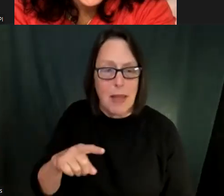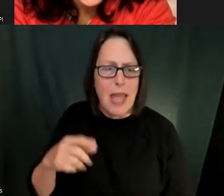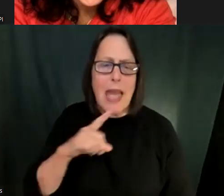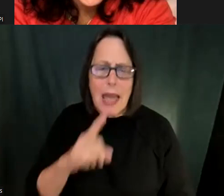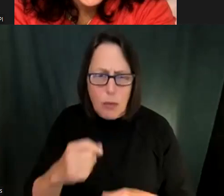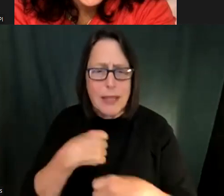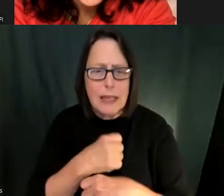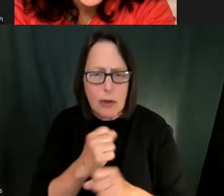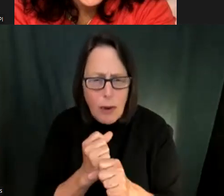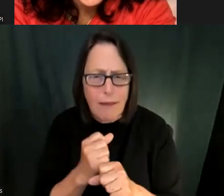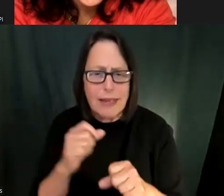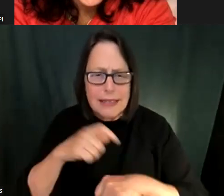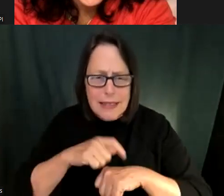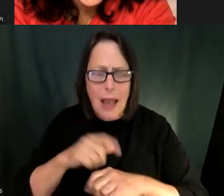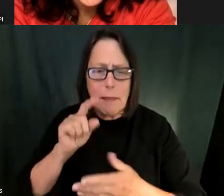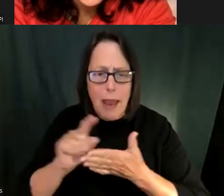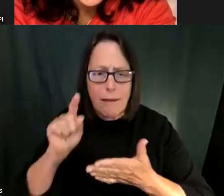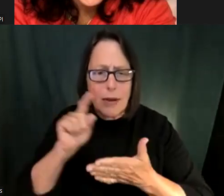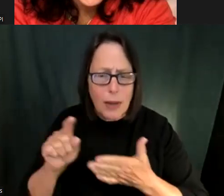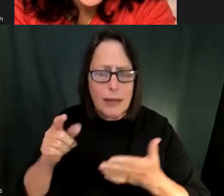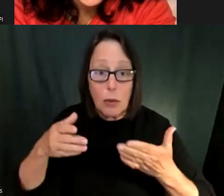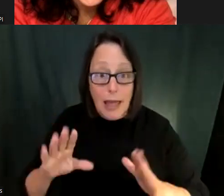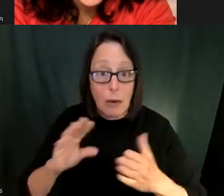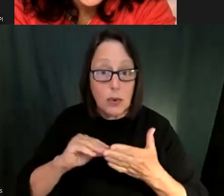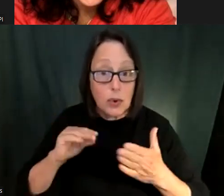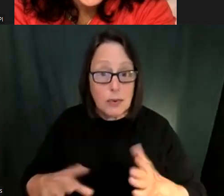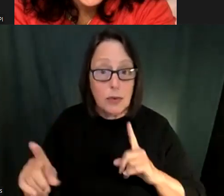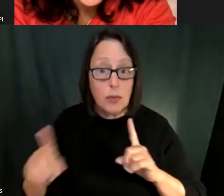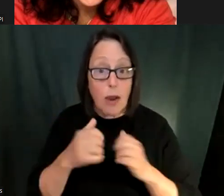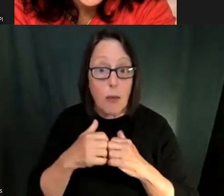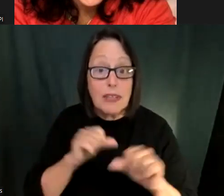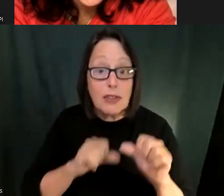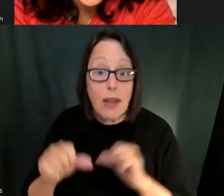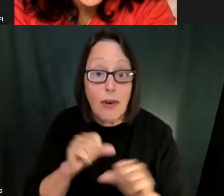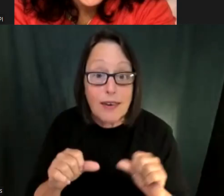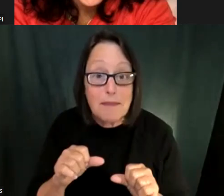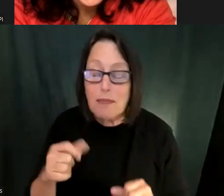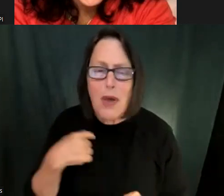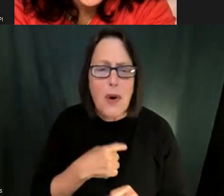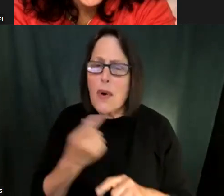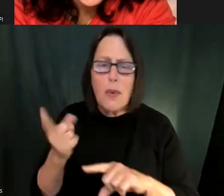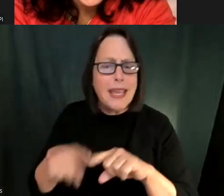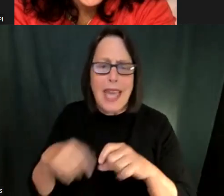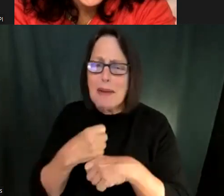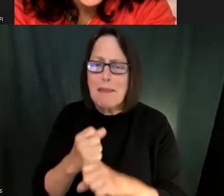Students were seeing me take the risk of sharing and working through problems that I'm asking them to do right in front of them.